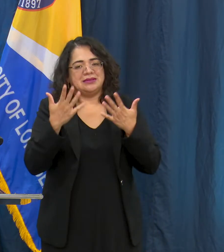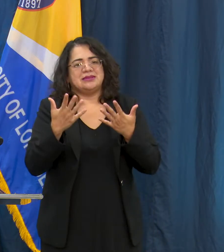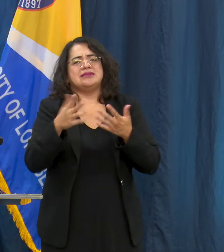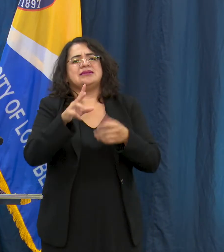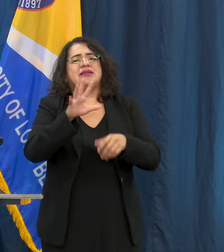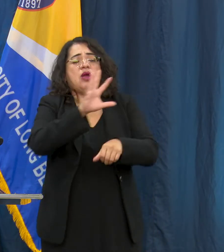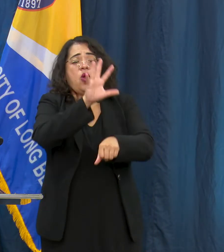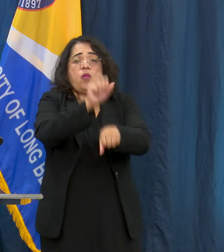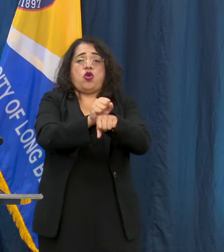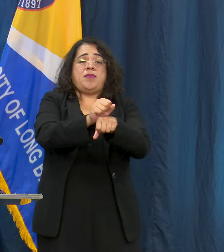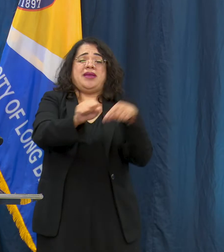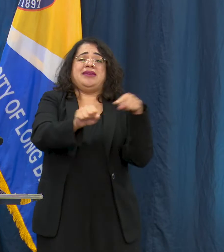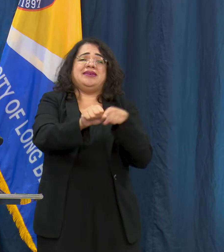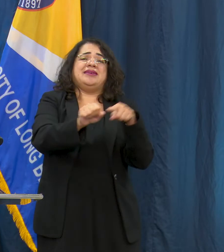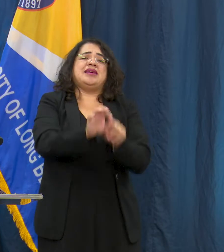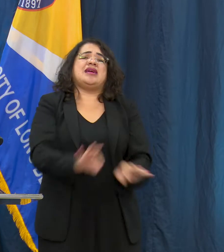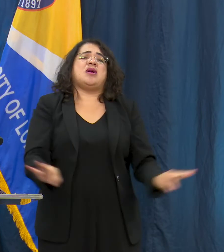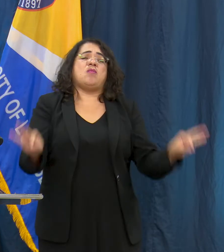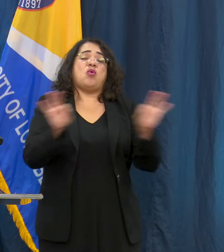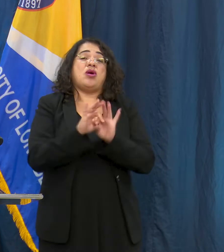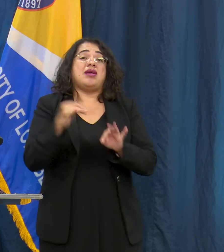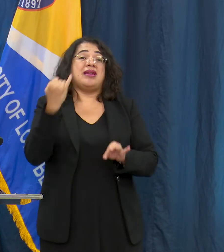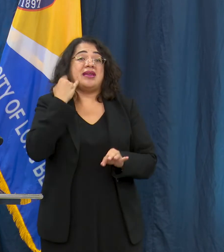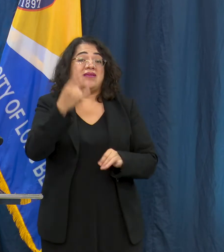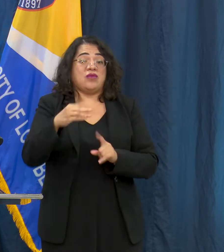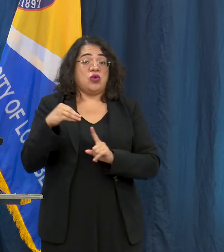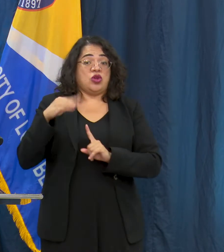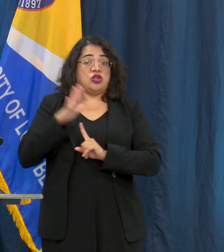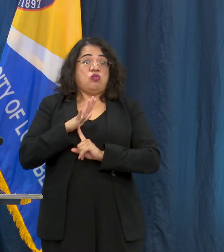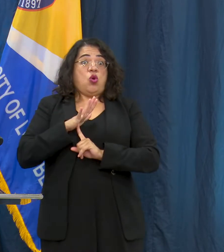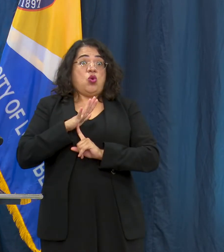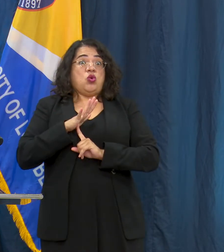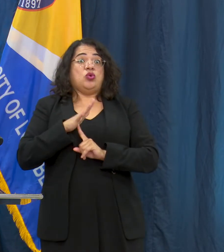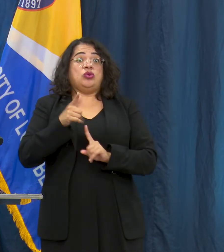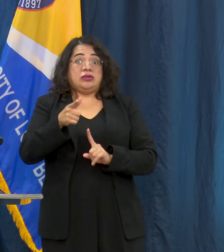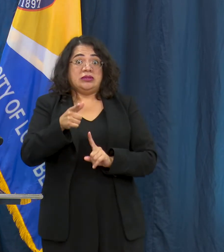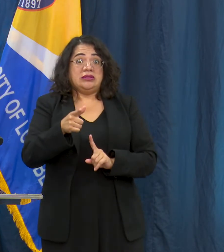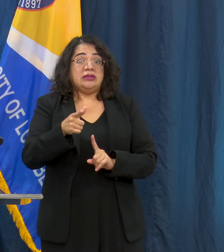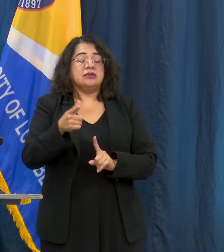for appointments if you have been exposed or if you are showing symptoms.